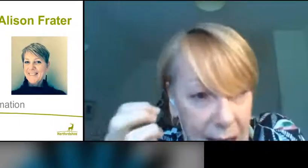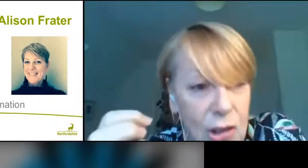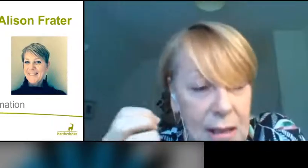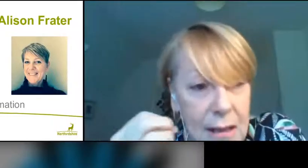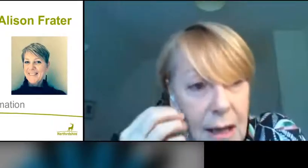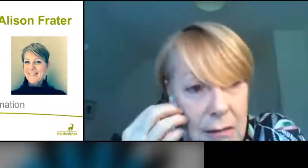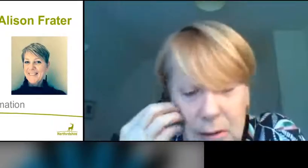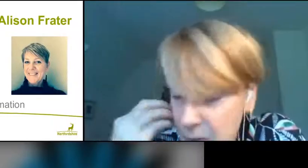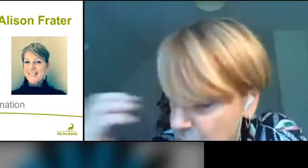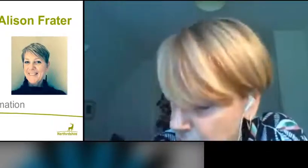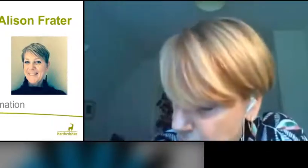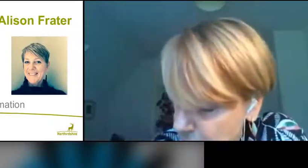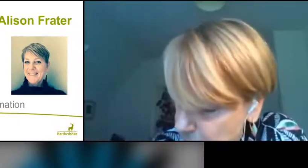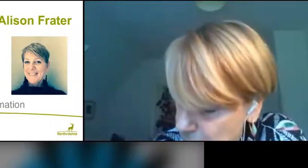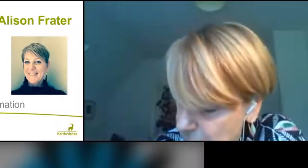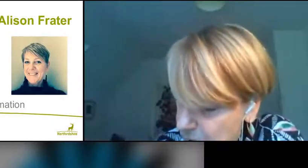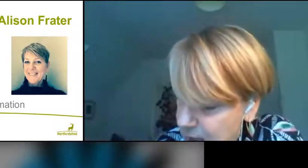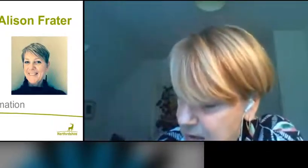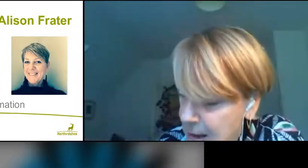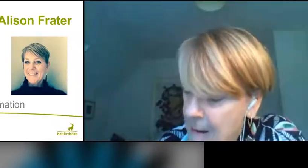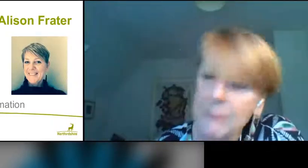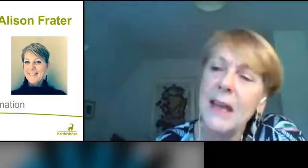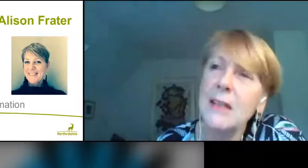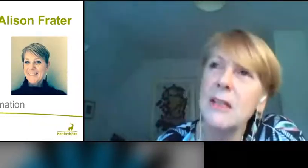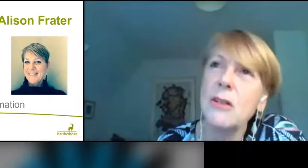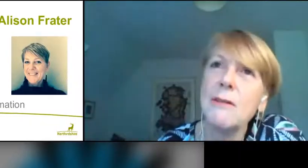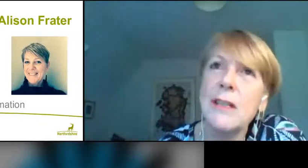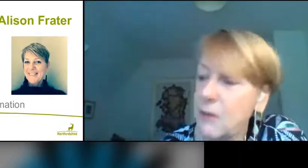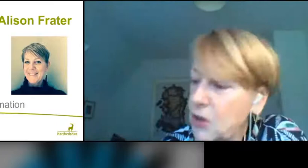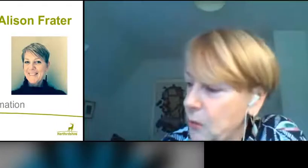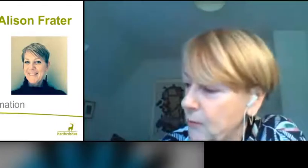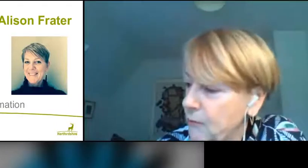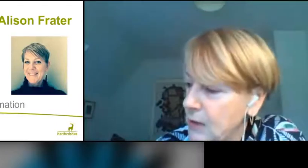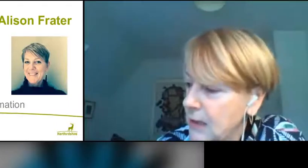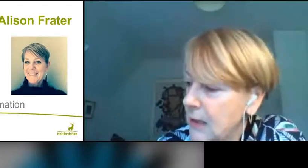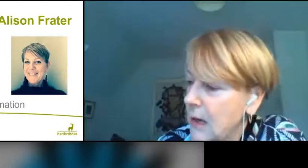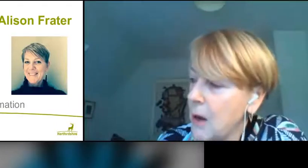actually it can really reduce transmission. So that's the sort of individual risk,